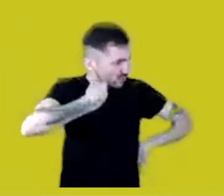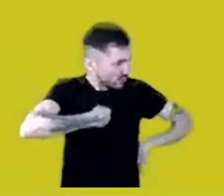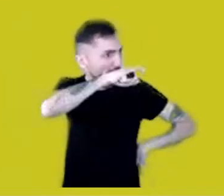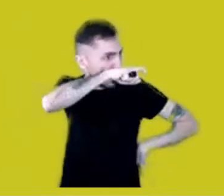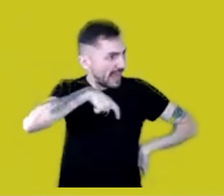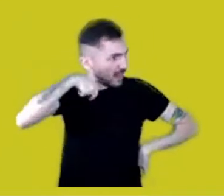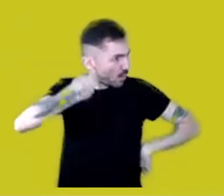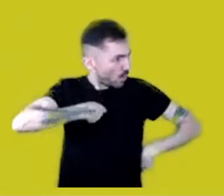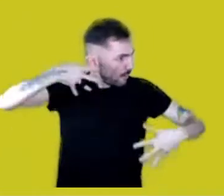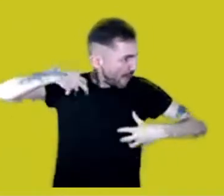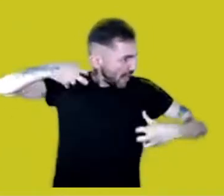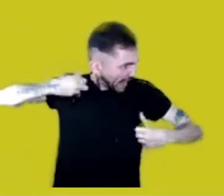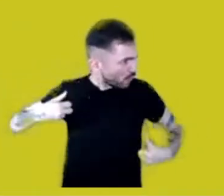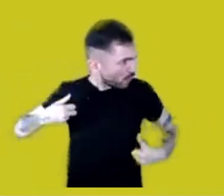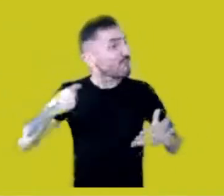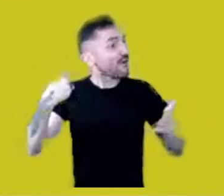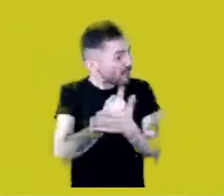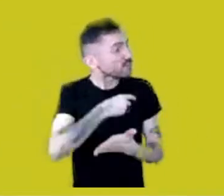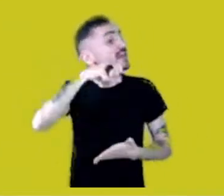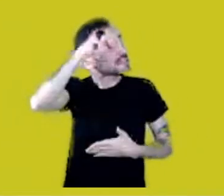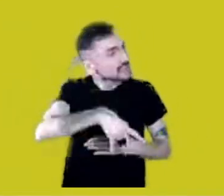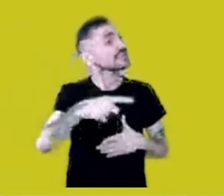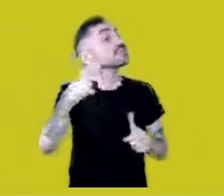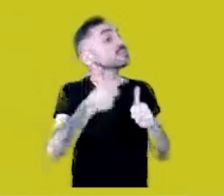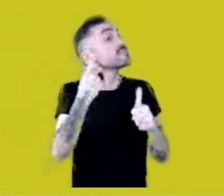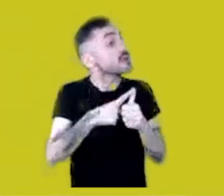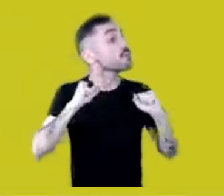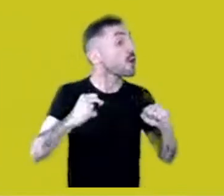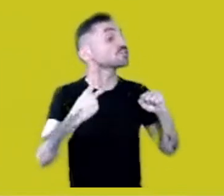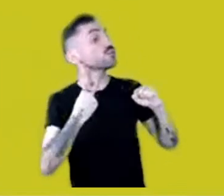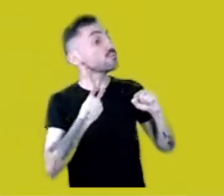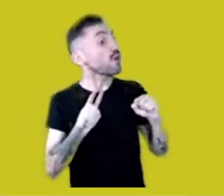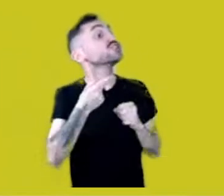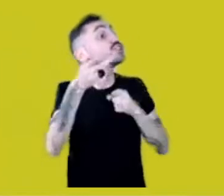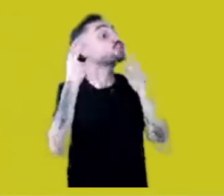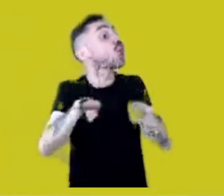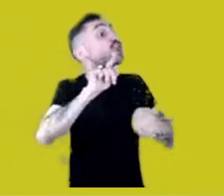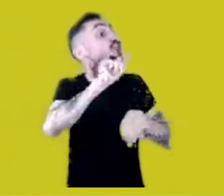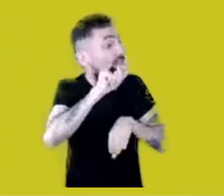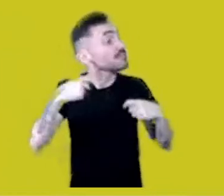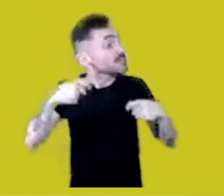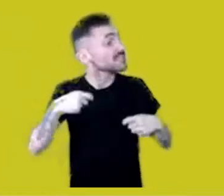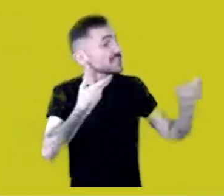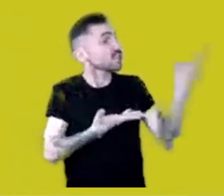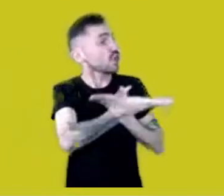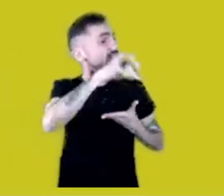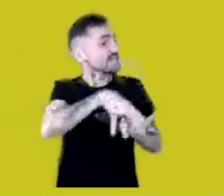You’ll ask for permission and you’ll tell me what’ll you give in return, because you’re gonna profit from that material somehow.”